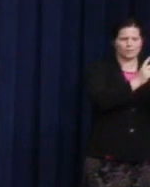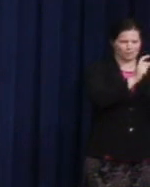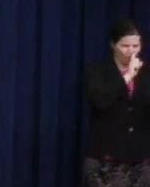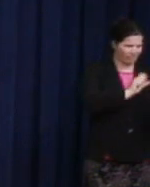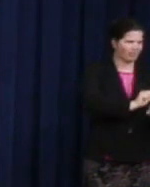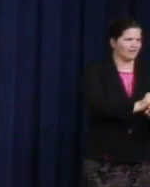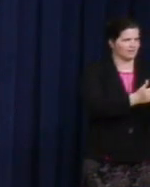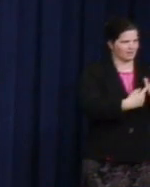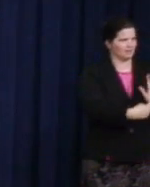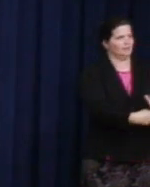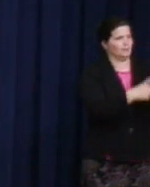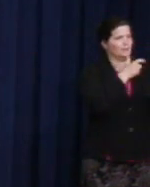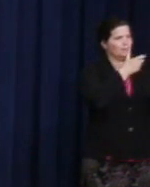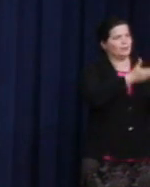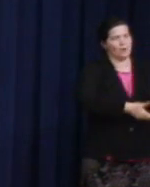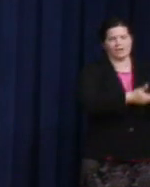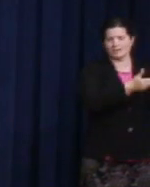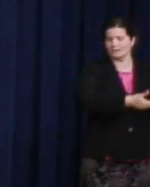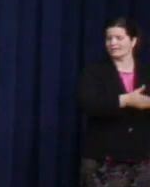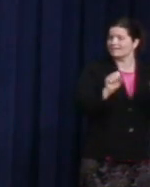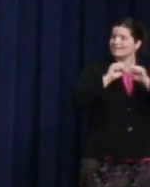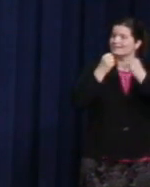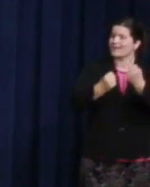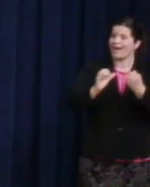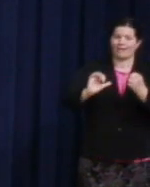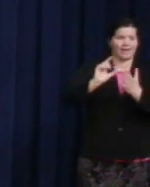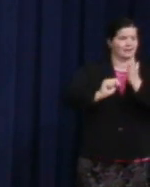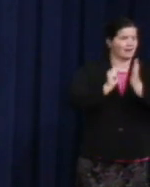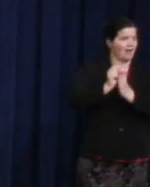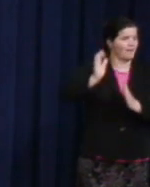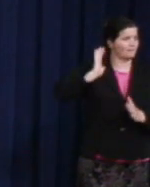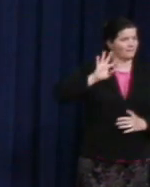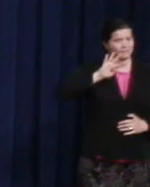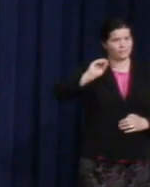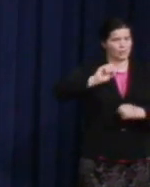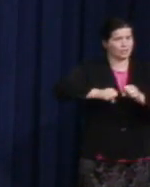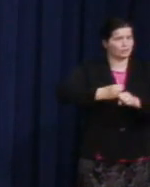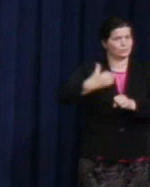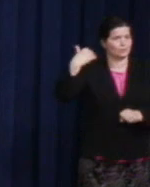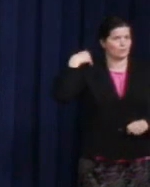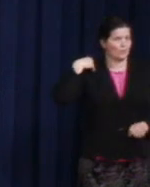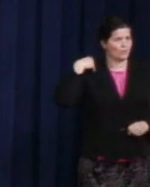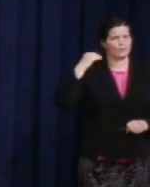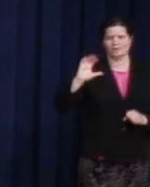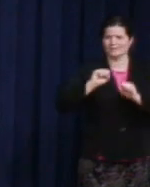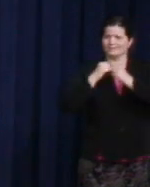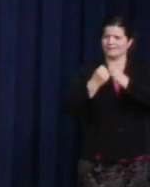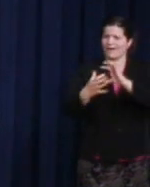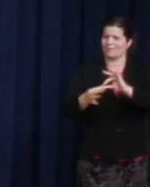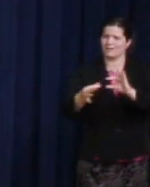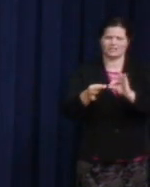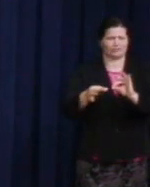40 years ago that said, "We will not accept you." His message was authenticity.